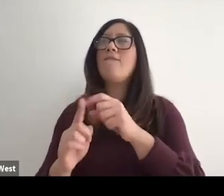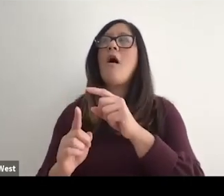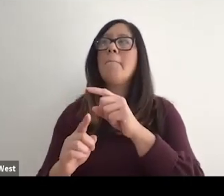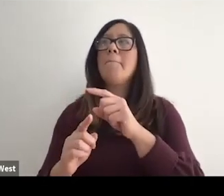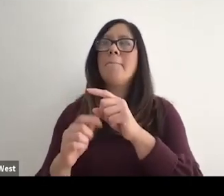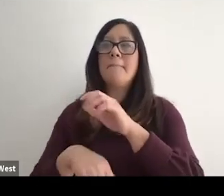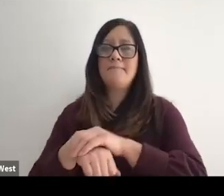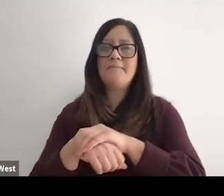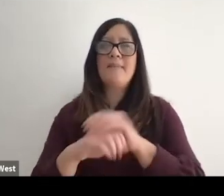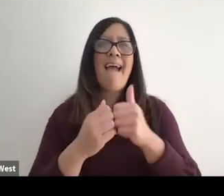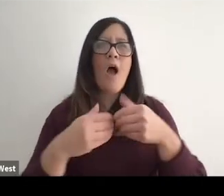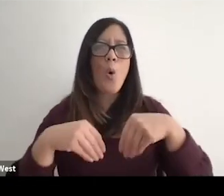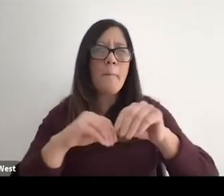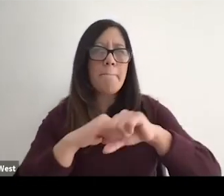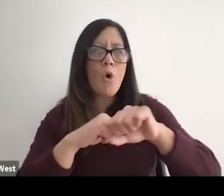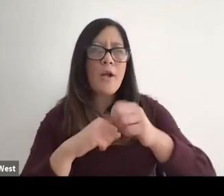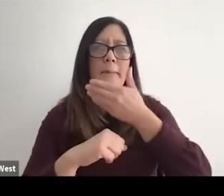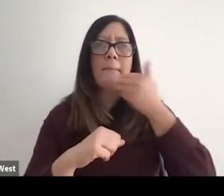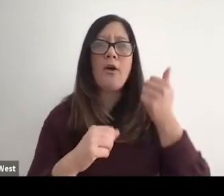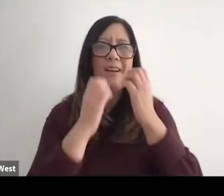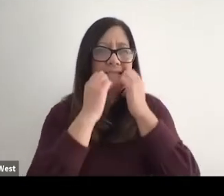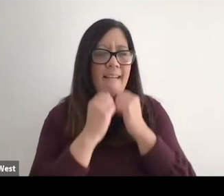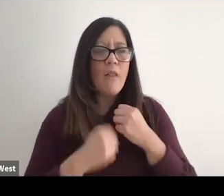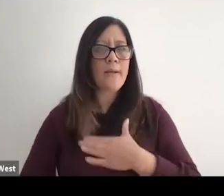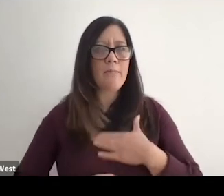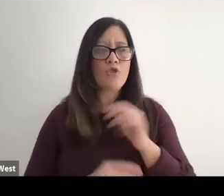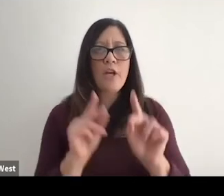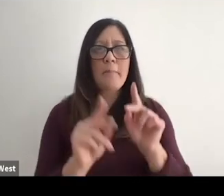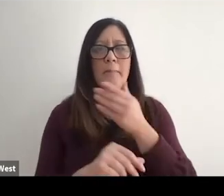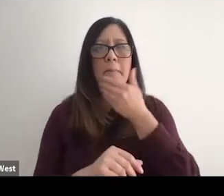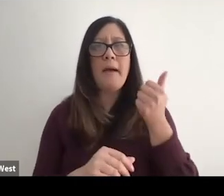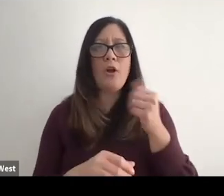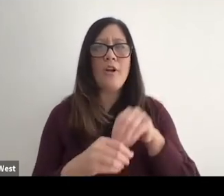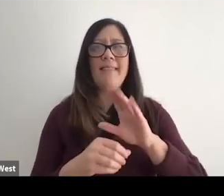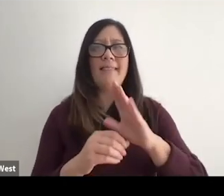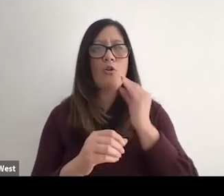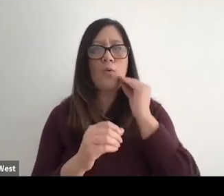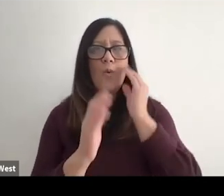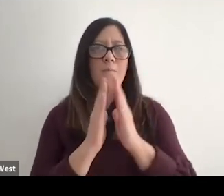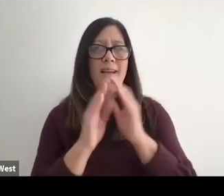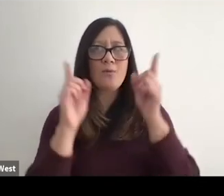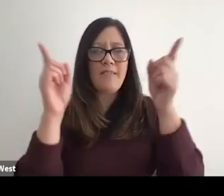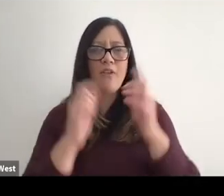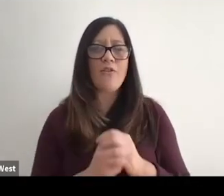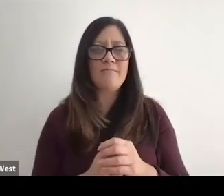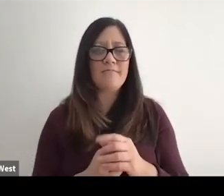is how to actually market better and add value and appreciate people better and their hometowns there. And I really want to advance the